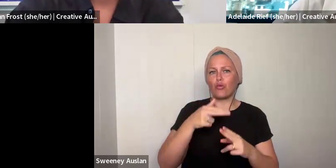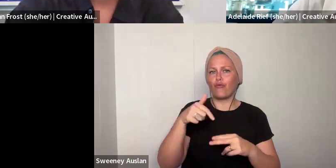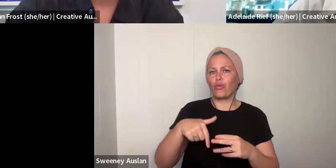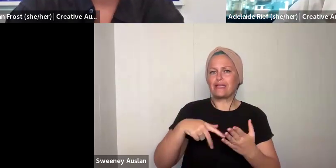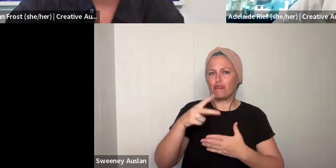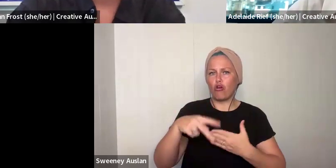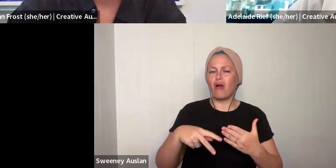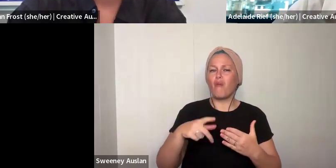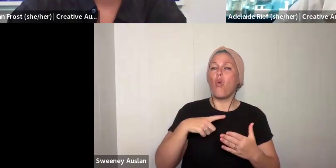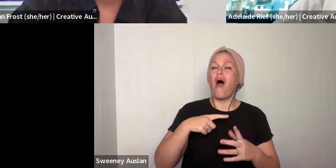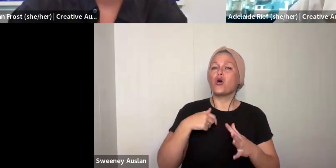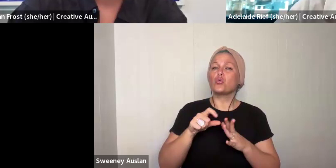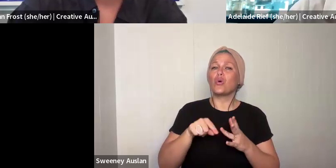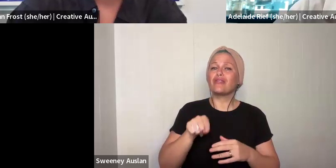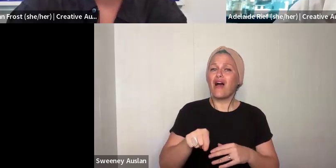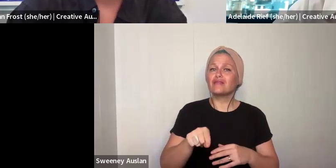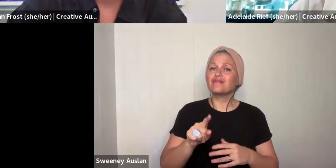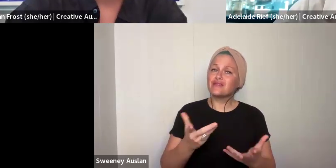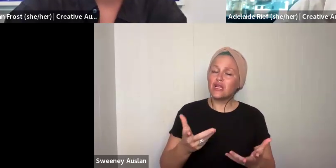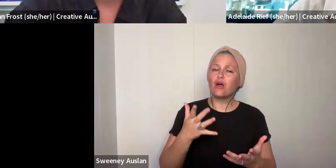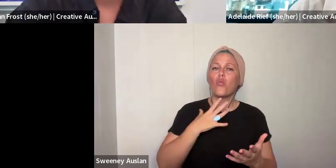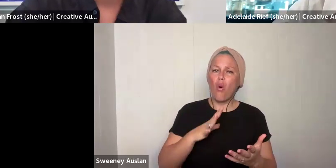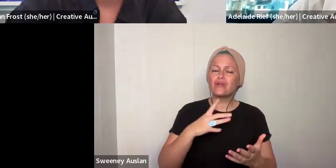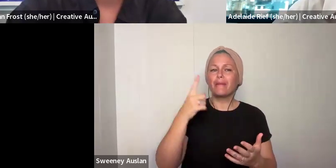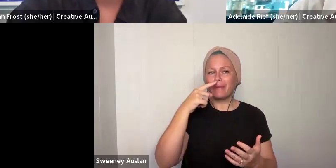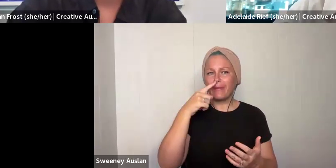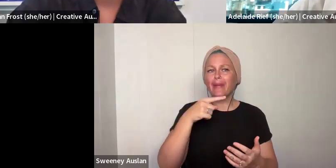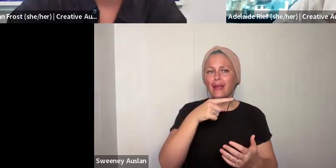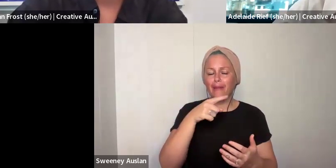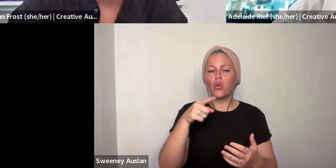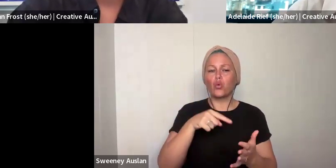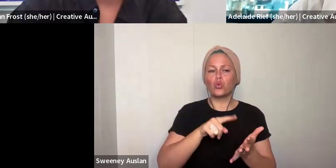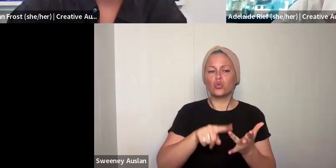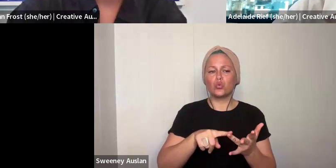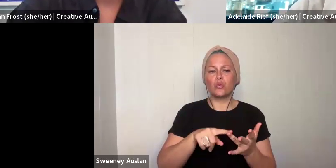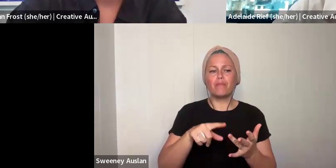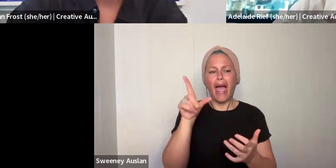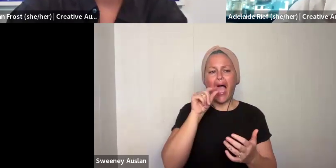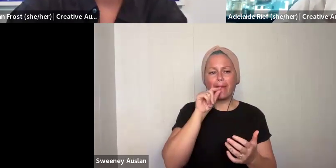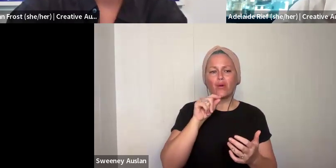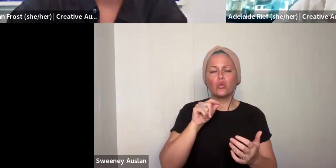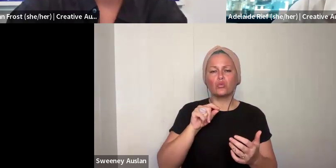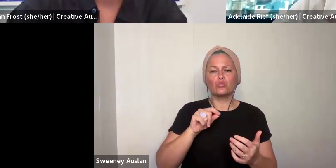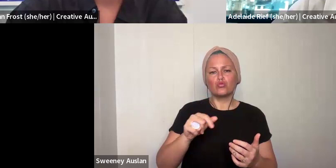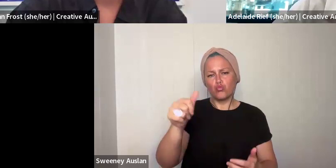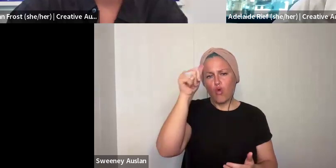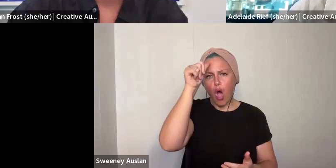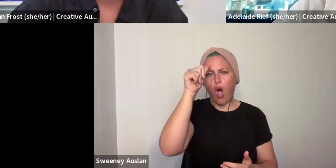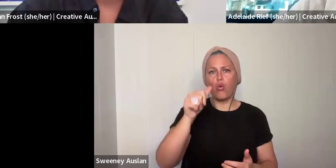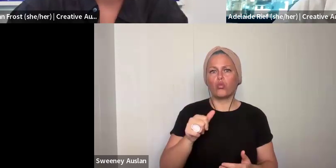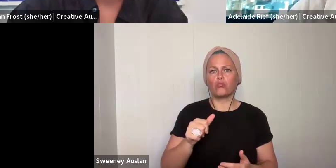years of experience means that there are some people who will not be eligible for this program. The reason we have done